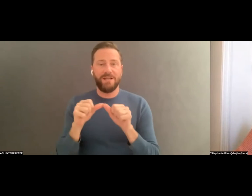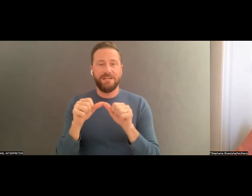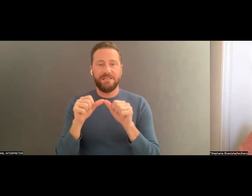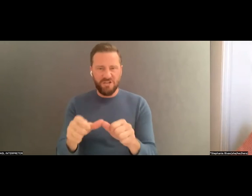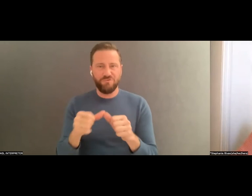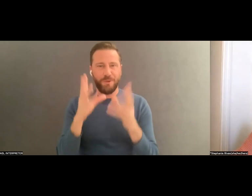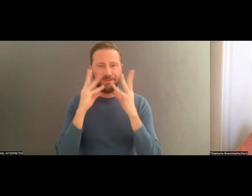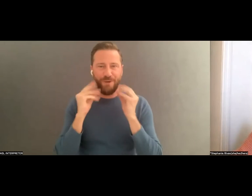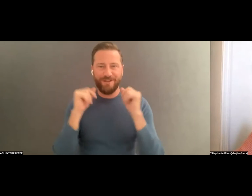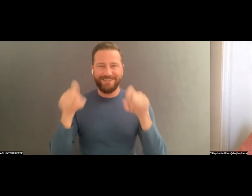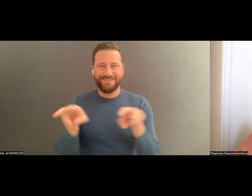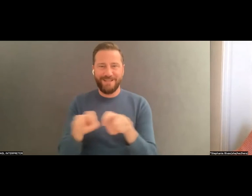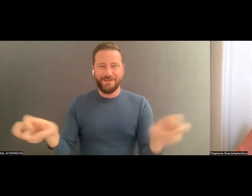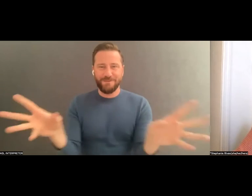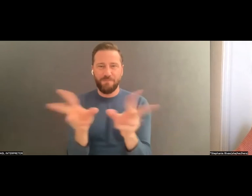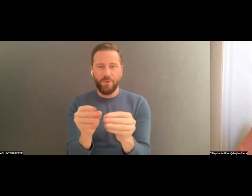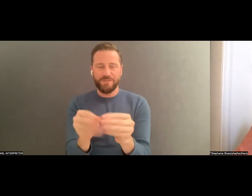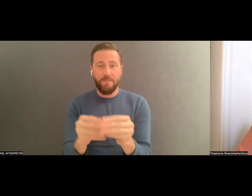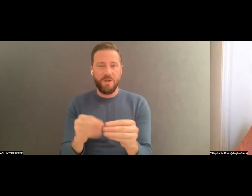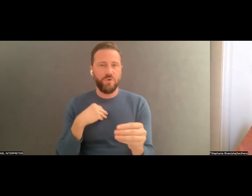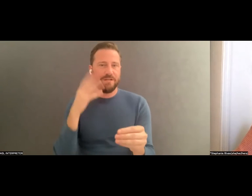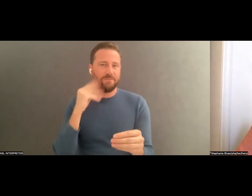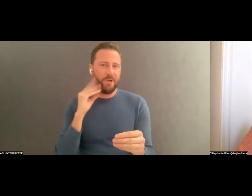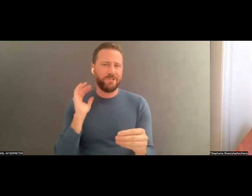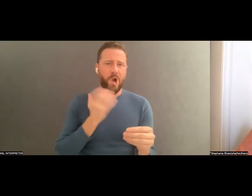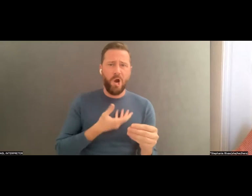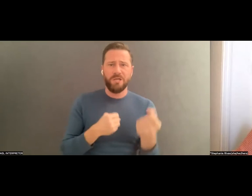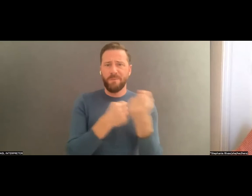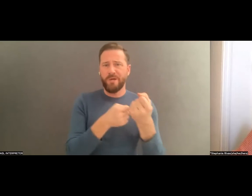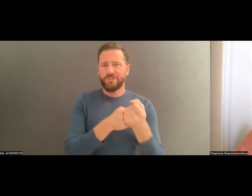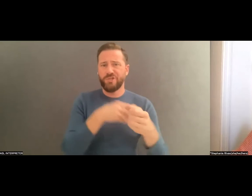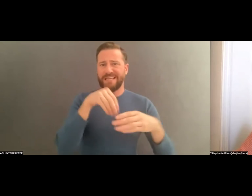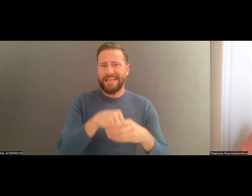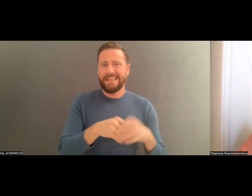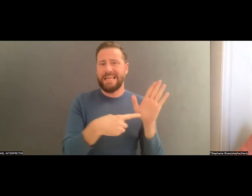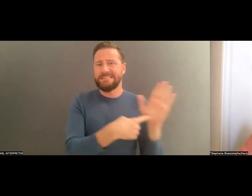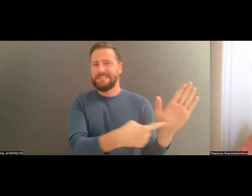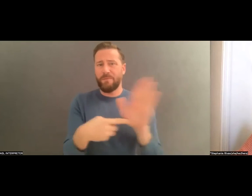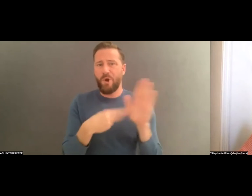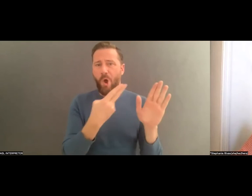to experience the Symposium. You can visit our sponsors in the exhibitor hall, create virtual meetups and online